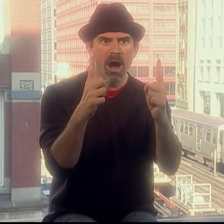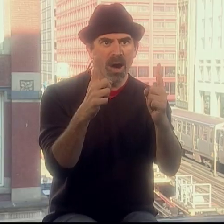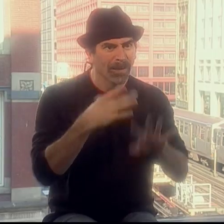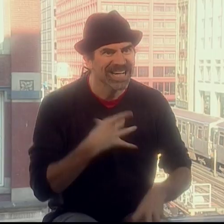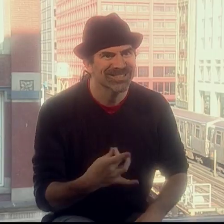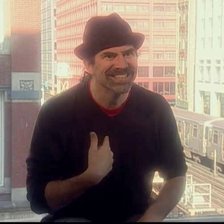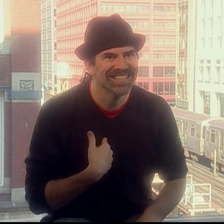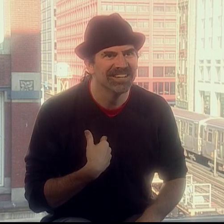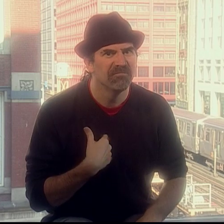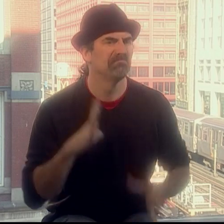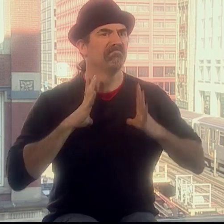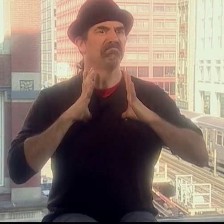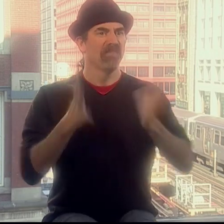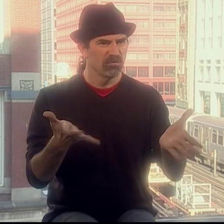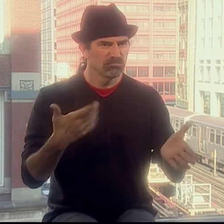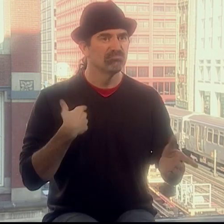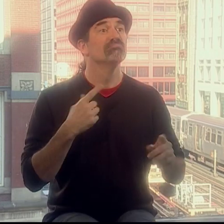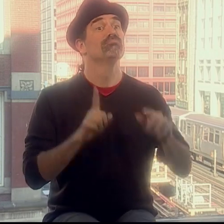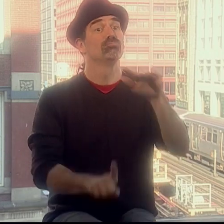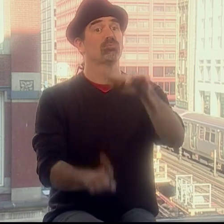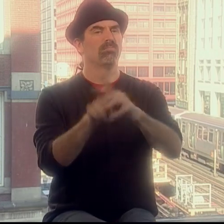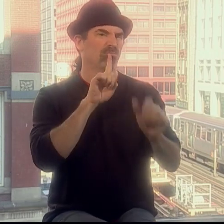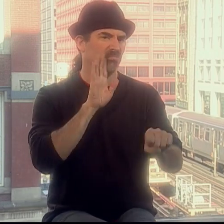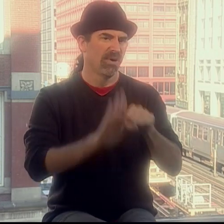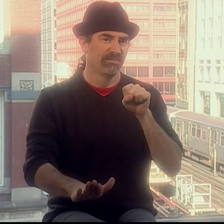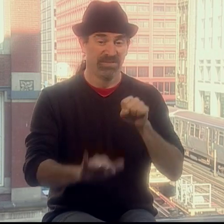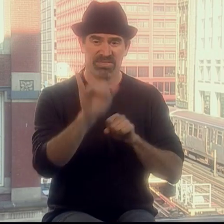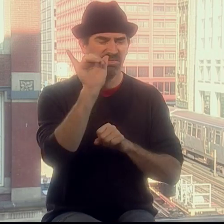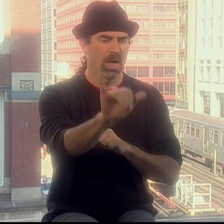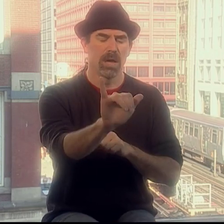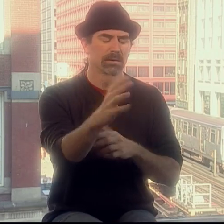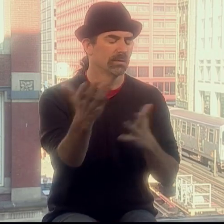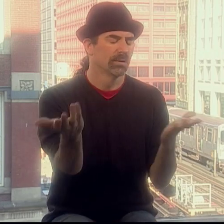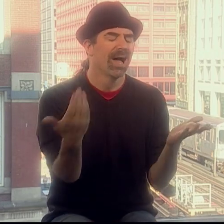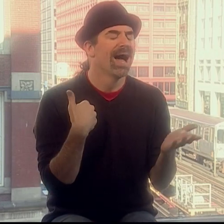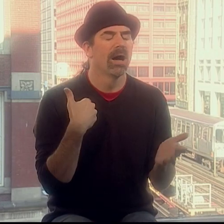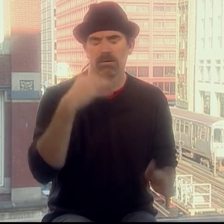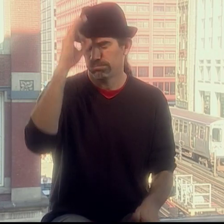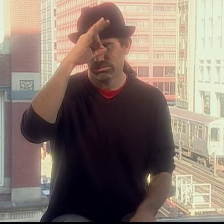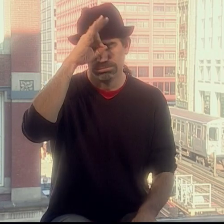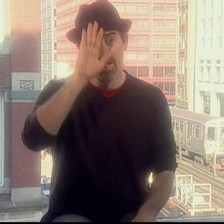So I thought, "Robert Panara is gonna meet Allen Ginsberg. "That's amazing! I have to go."